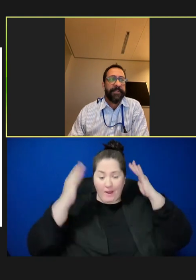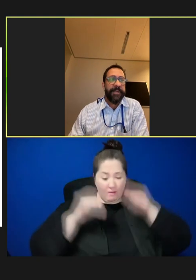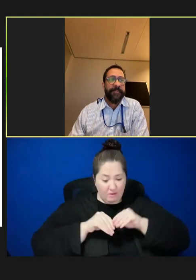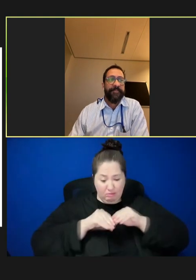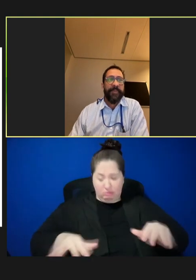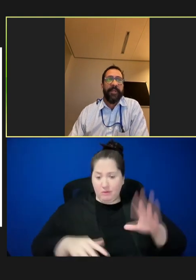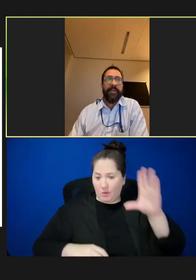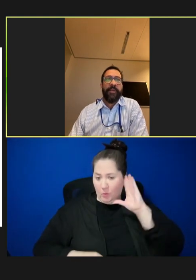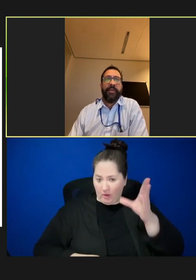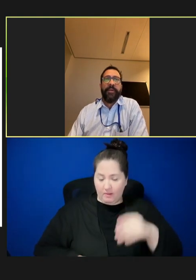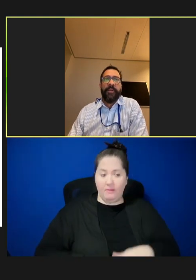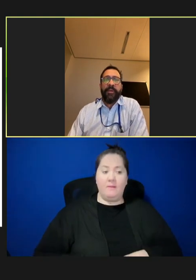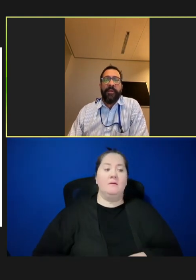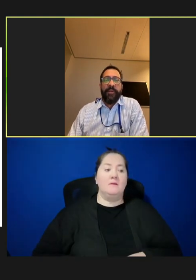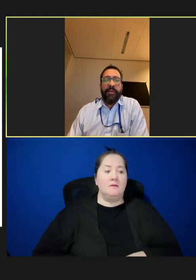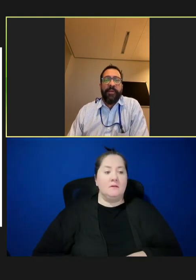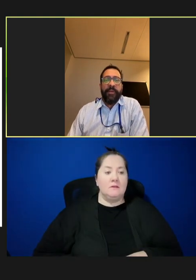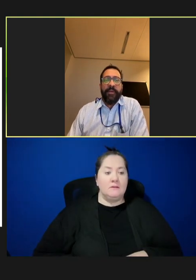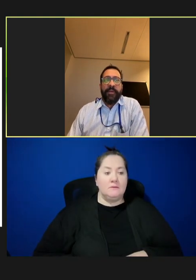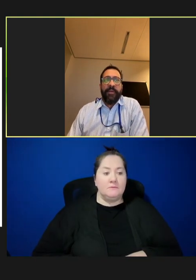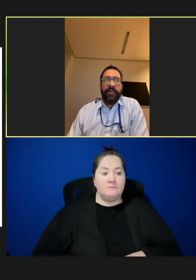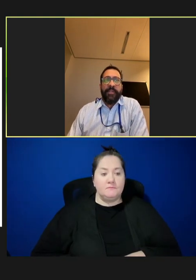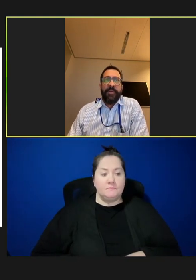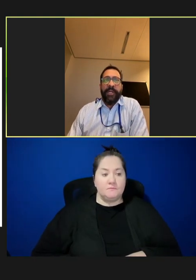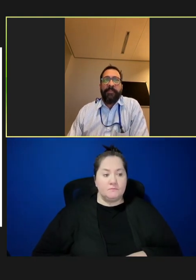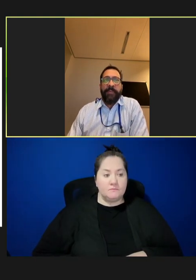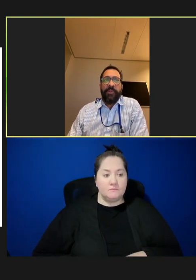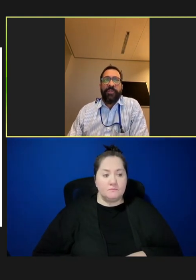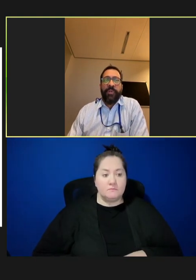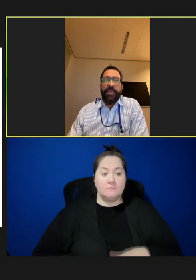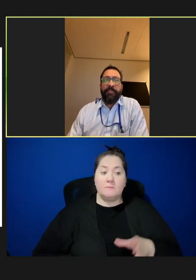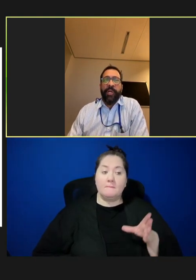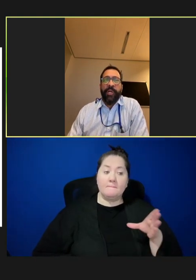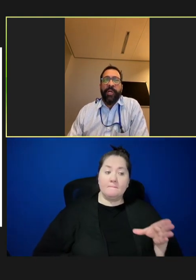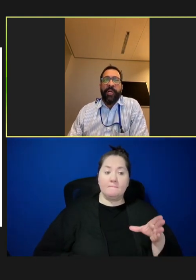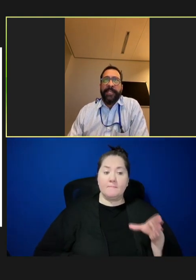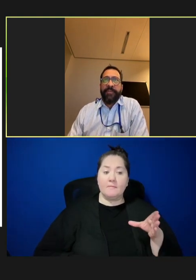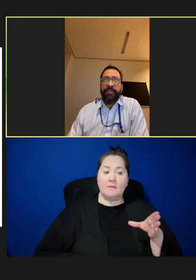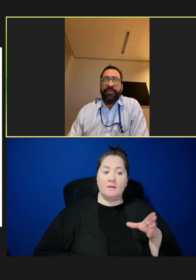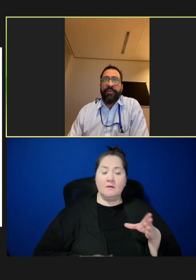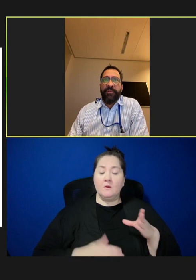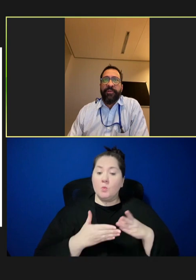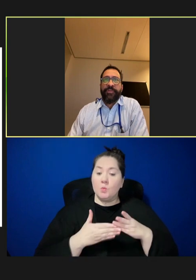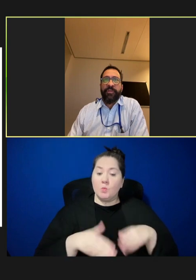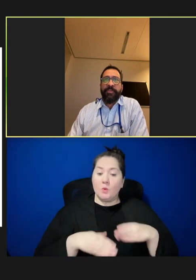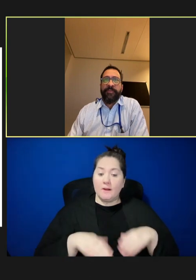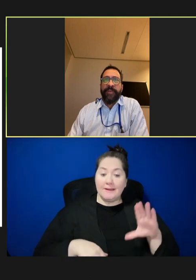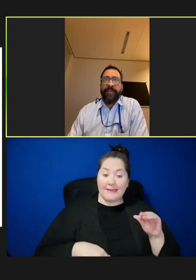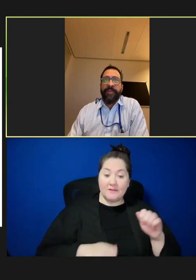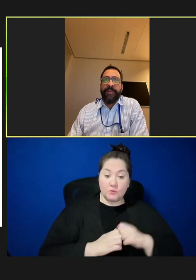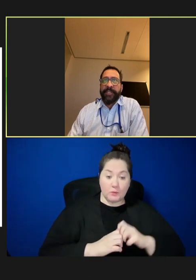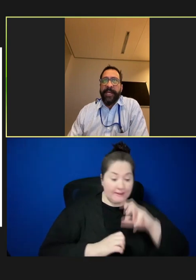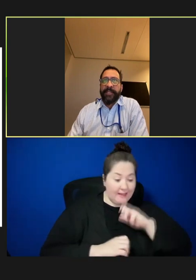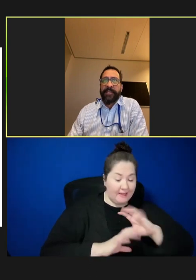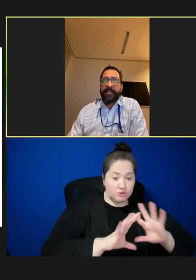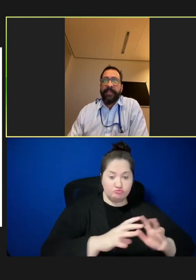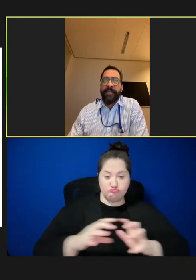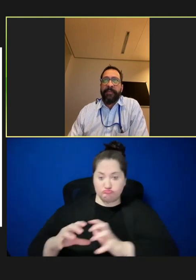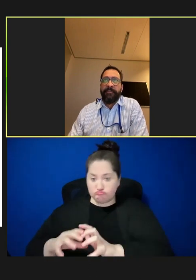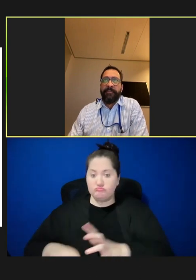slide. So, here I'm showing the breakdown of case distribution by age group and vaccination status